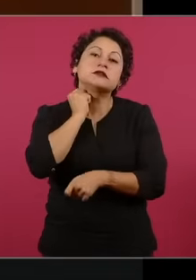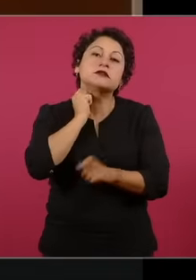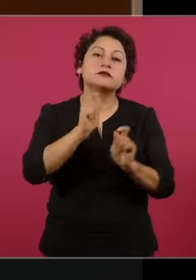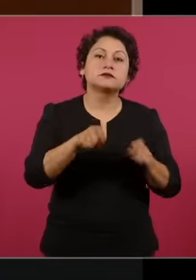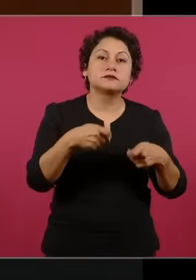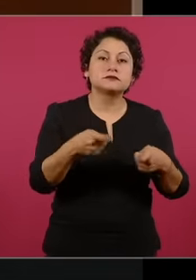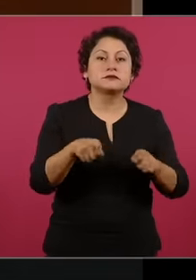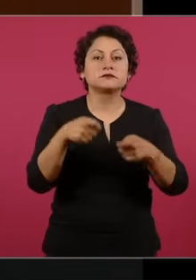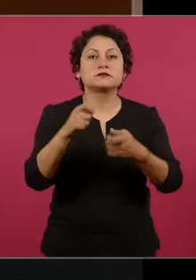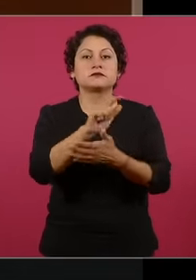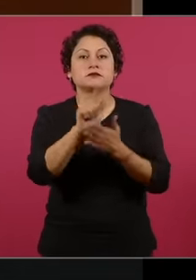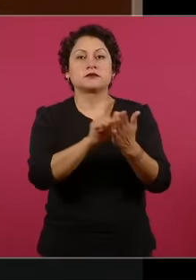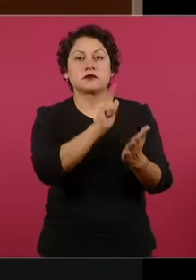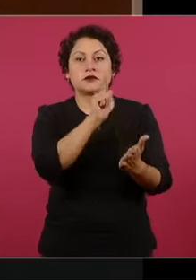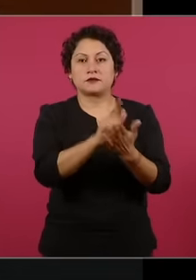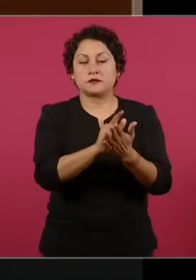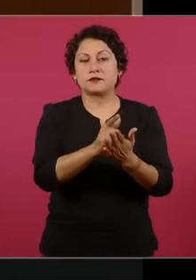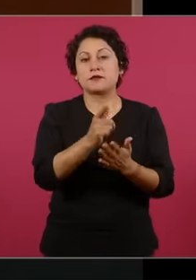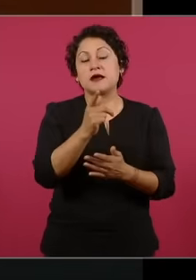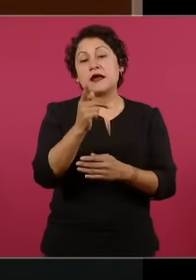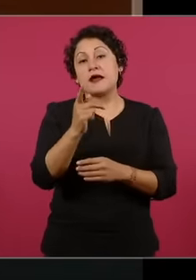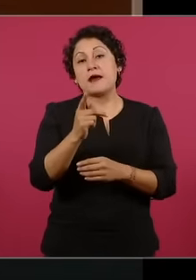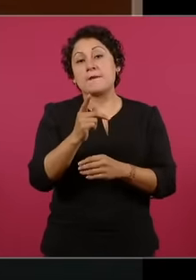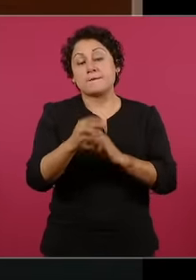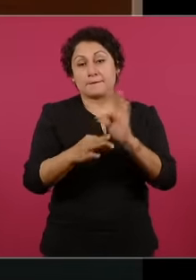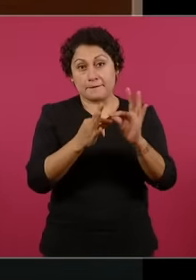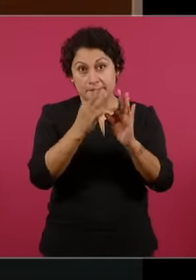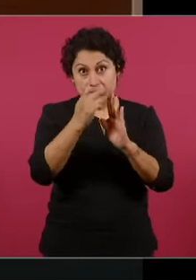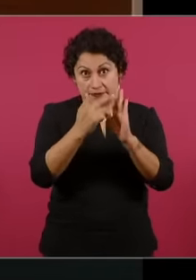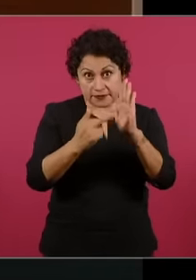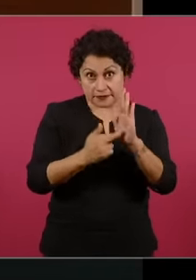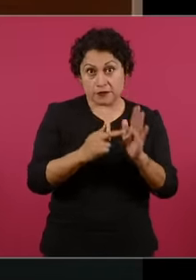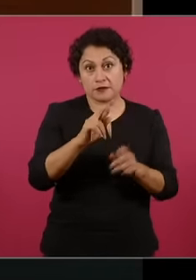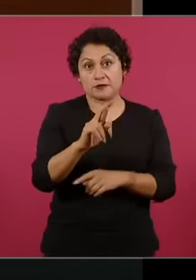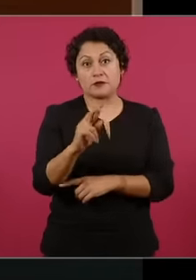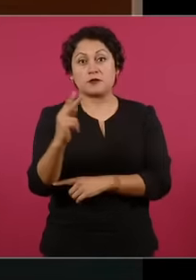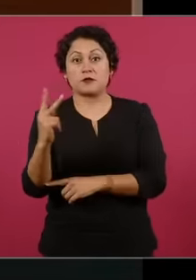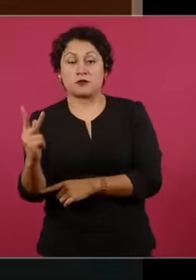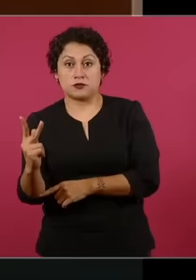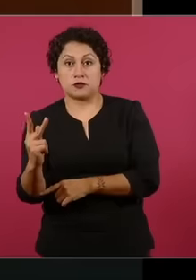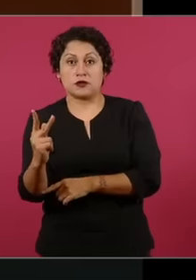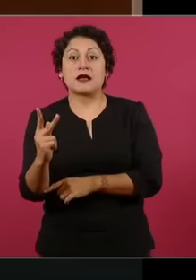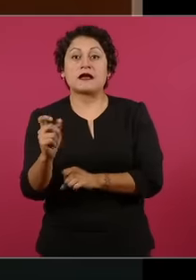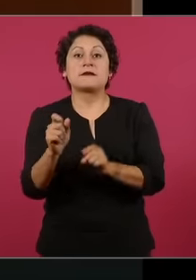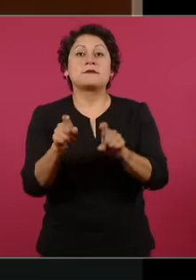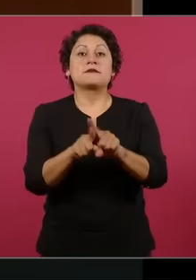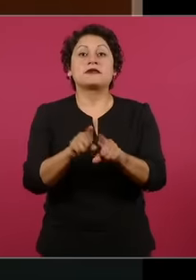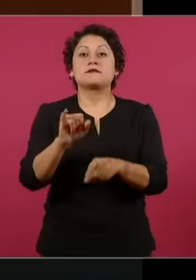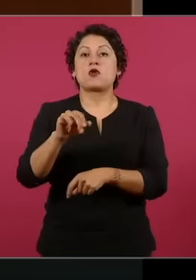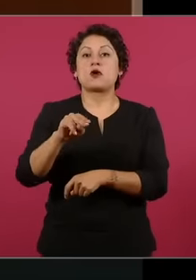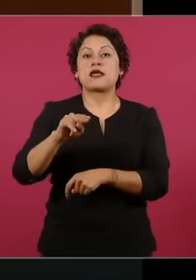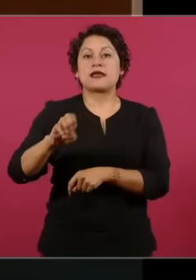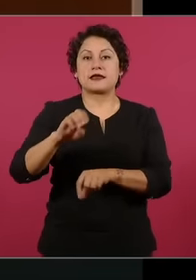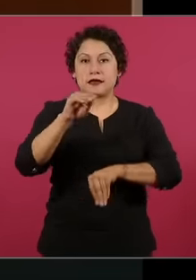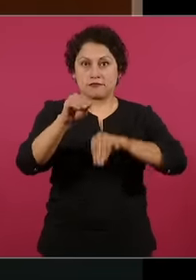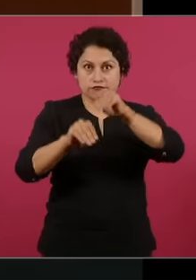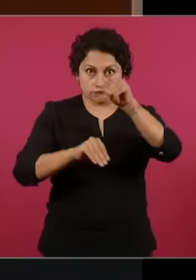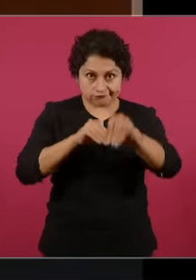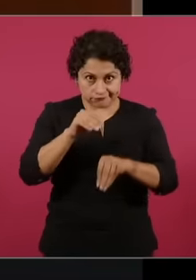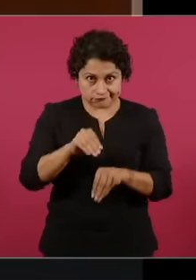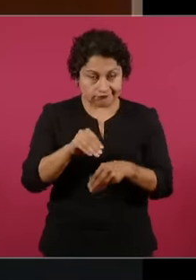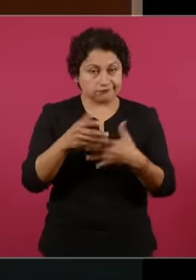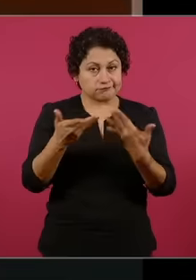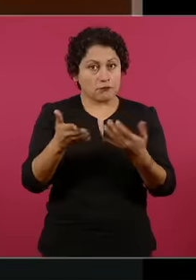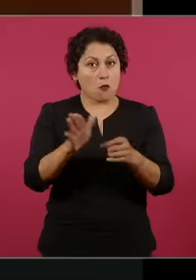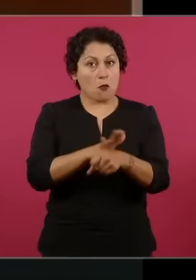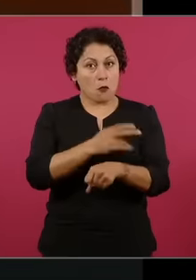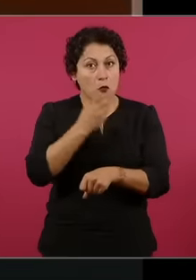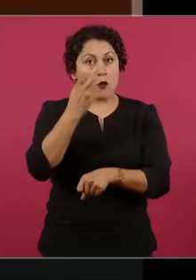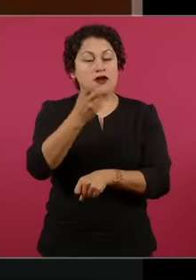proportional representation made by the general council of the INE, thus assuming its